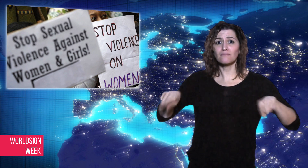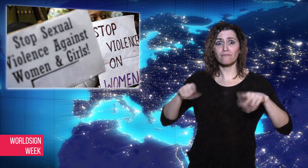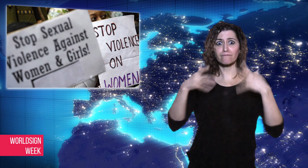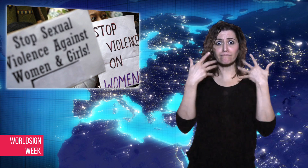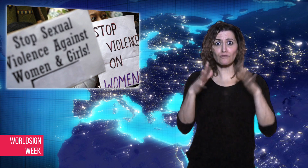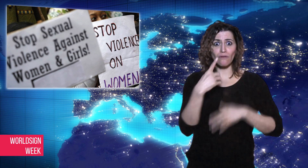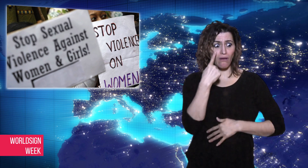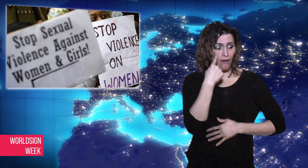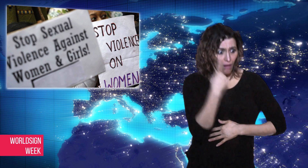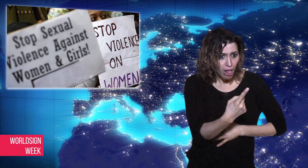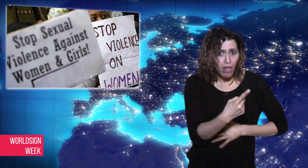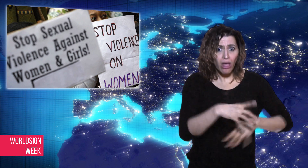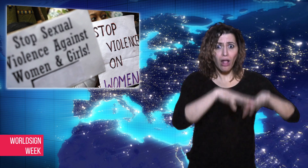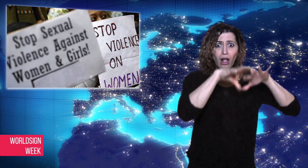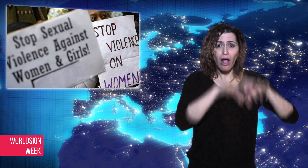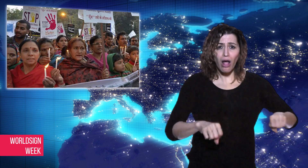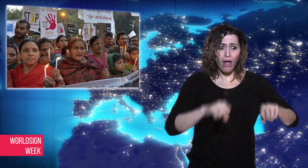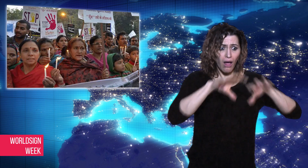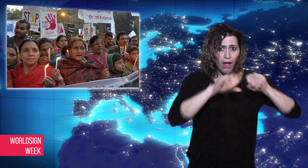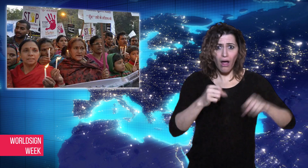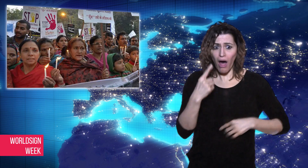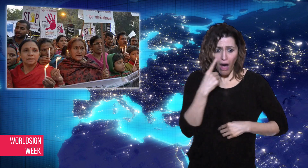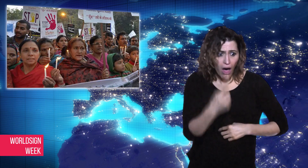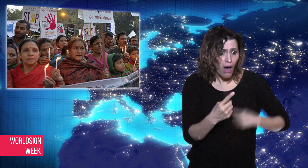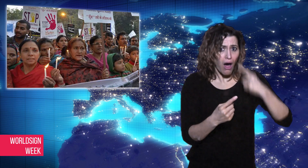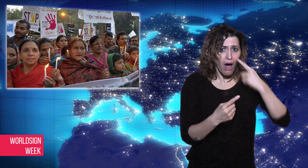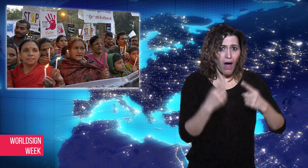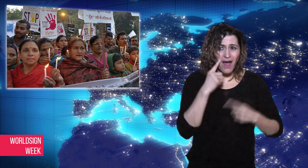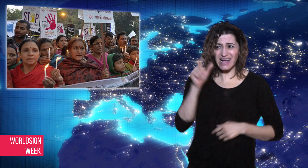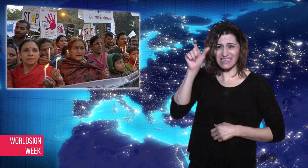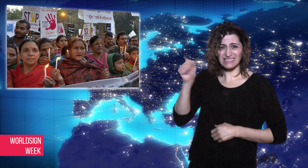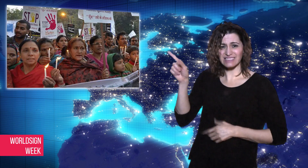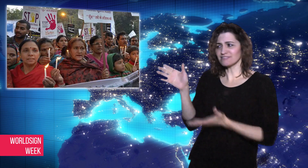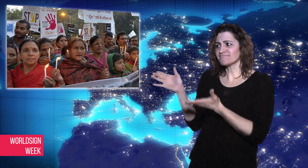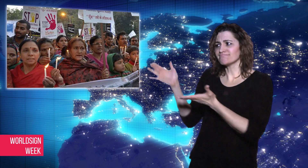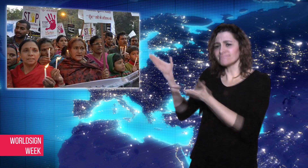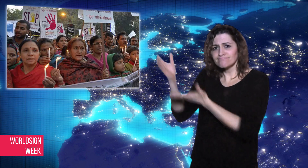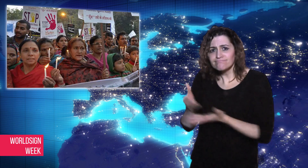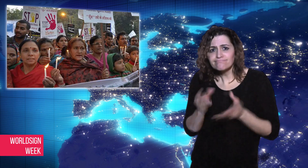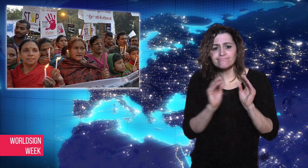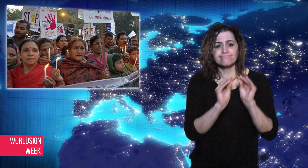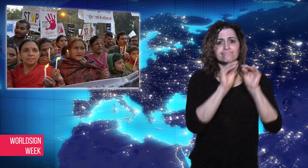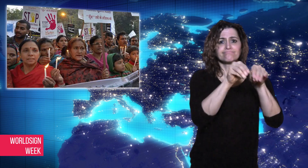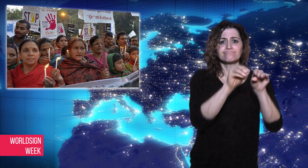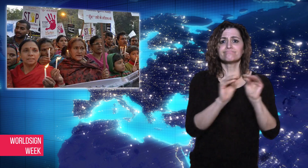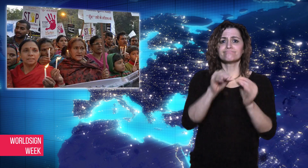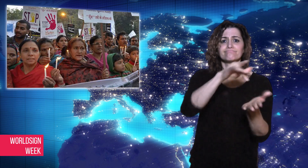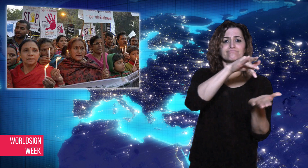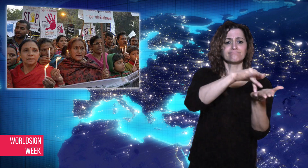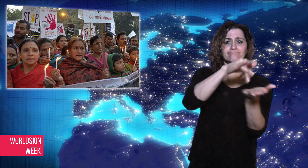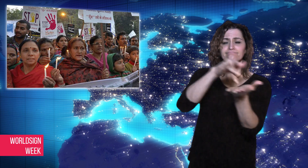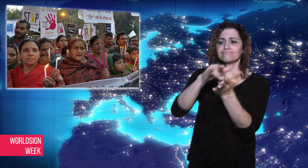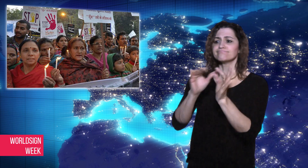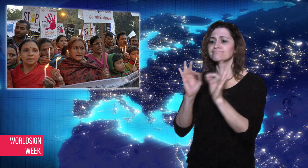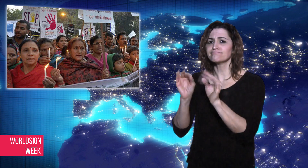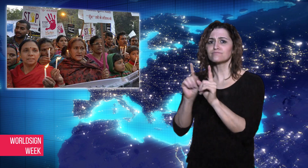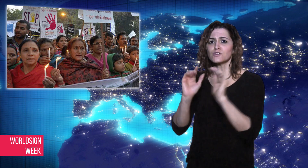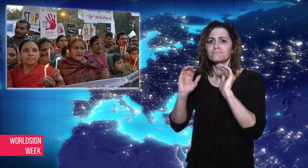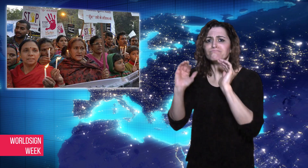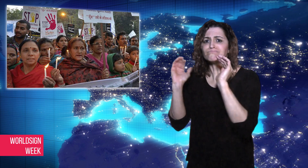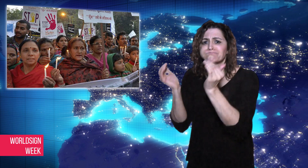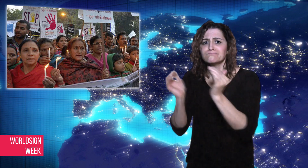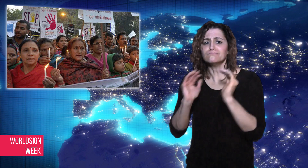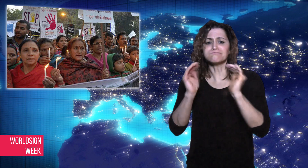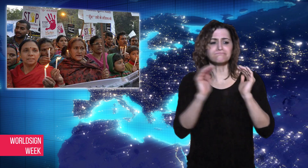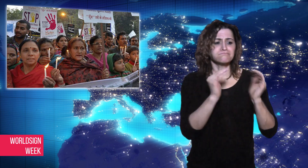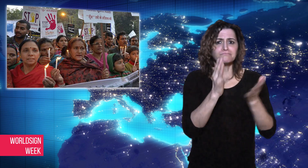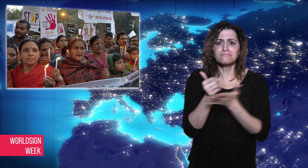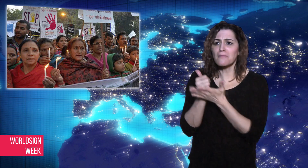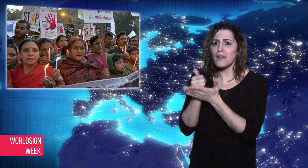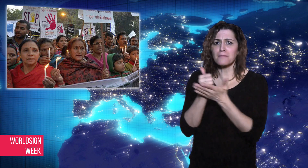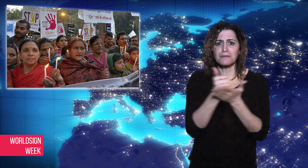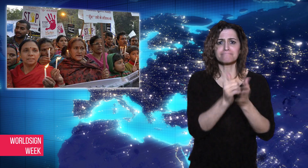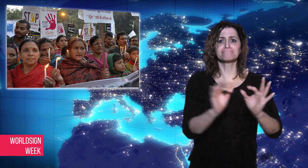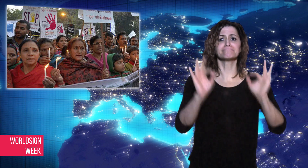the latest ruling, the accused has been